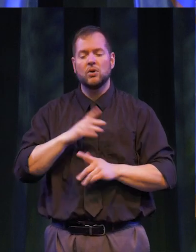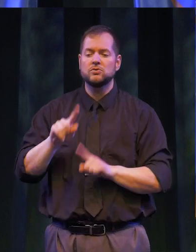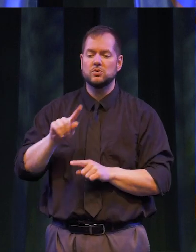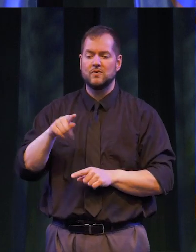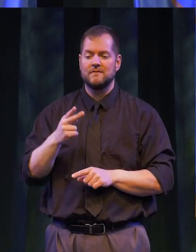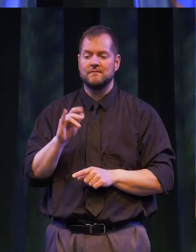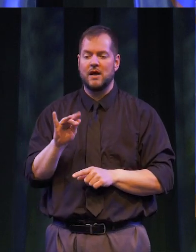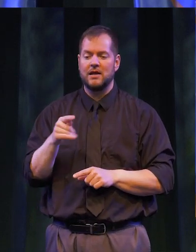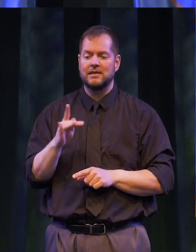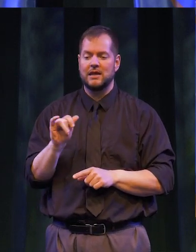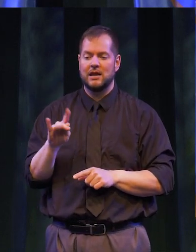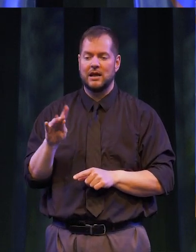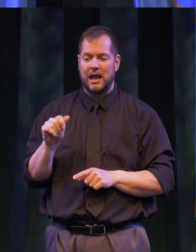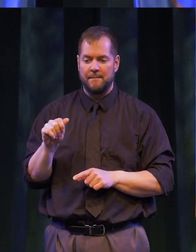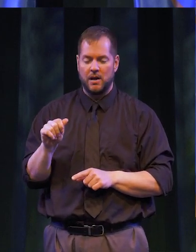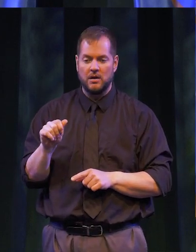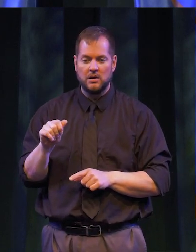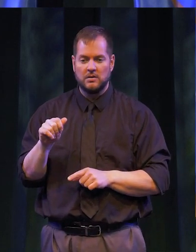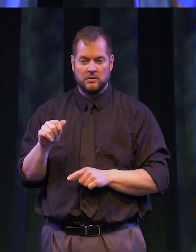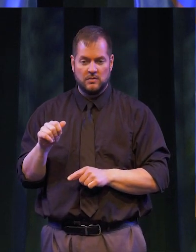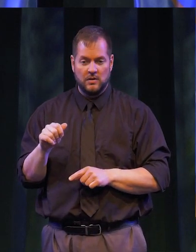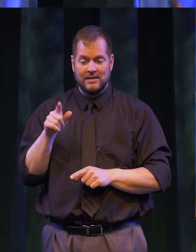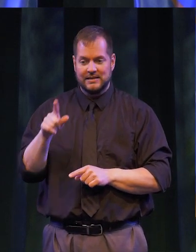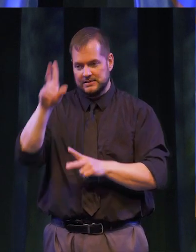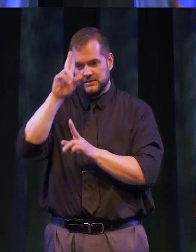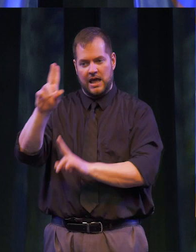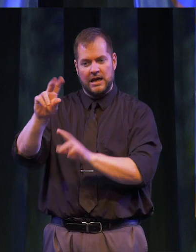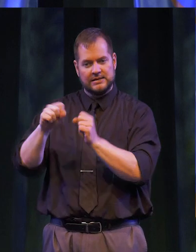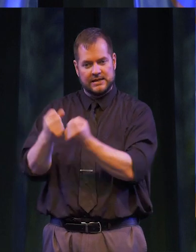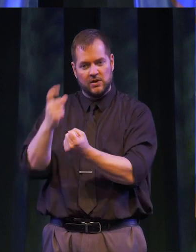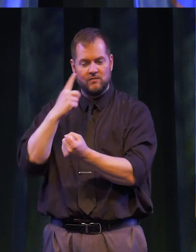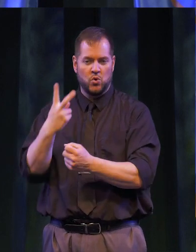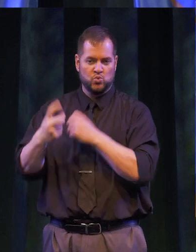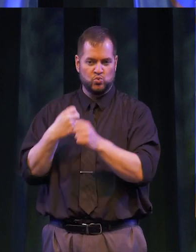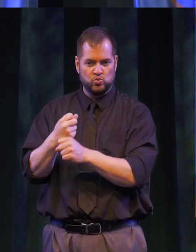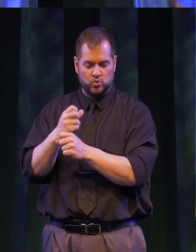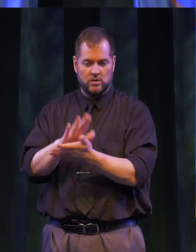Phi Theta Kappa’s induction ceremonies –this is the honor society for two-year college